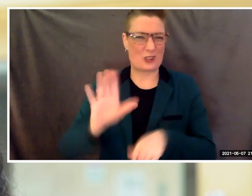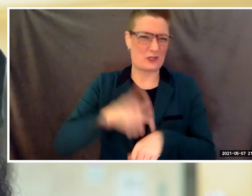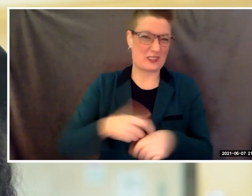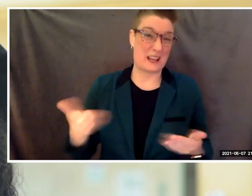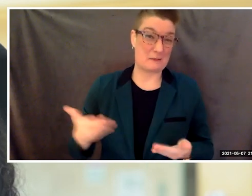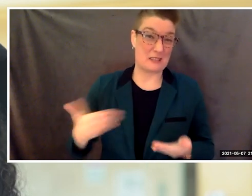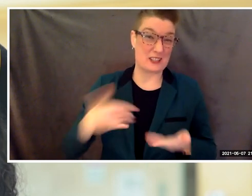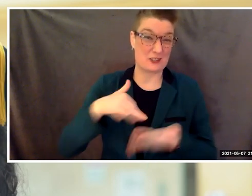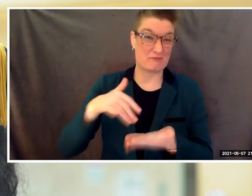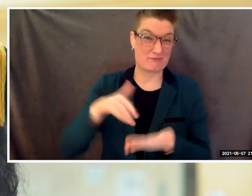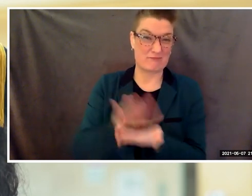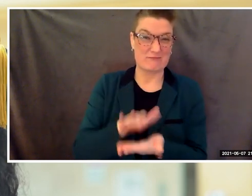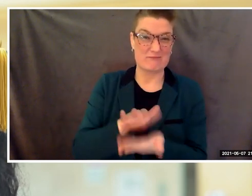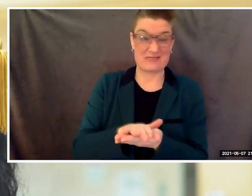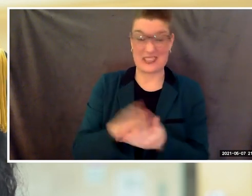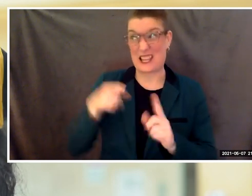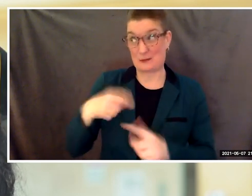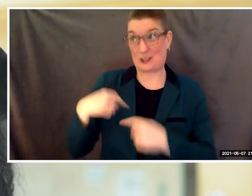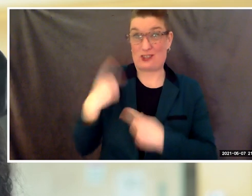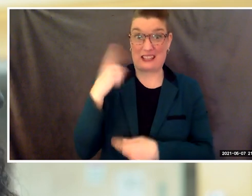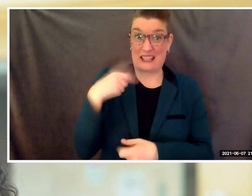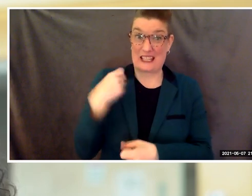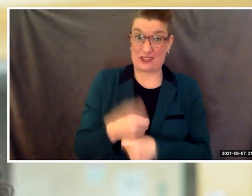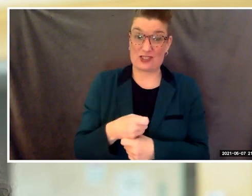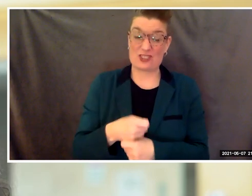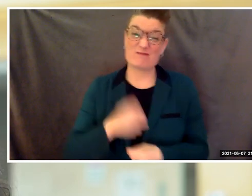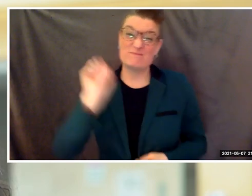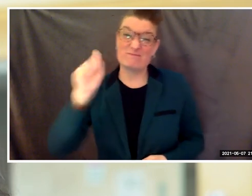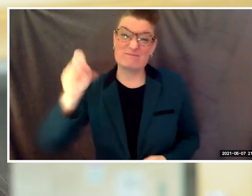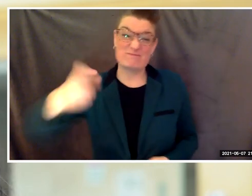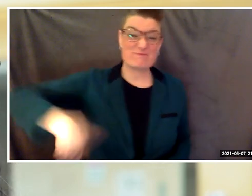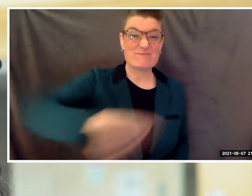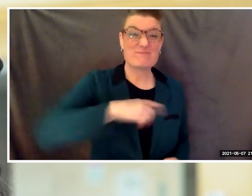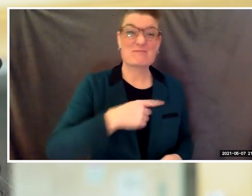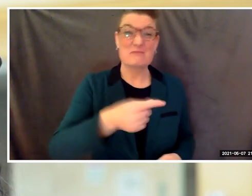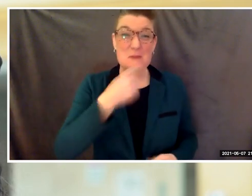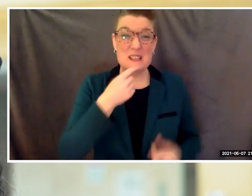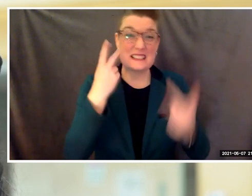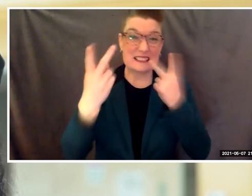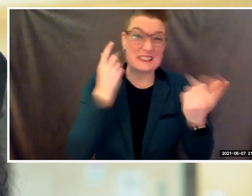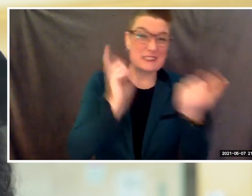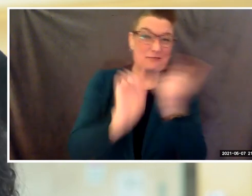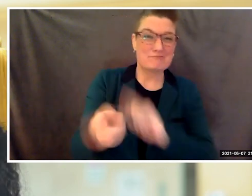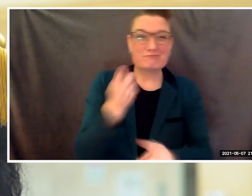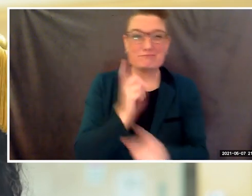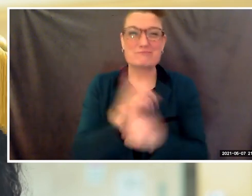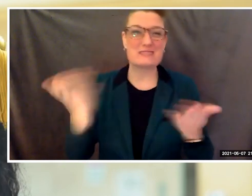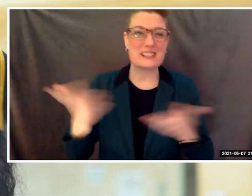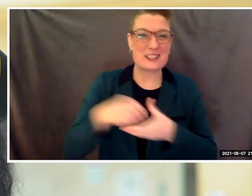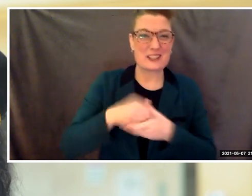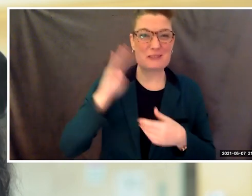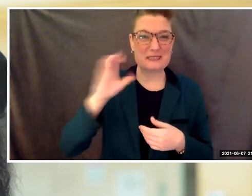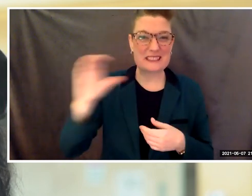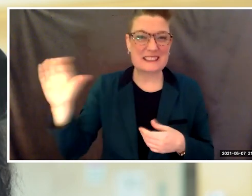While we have missed sharing space with you in the classrooms, the library, the atrium, and throughout the halls of BCC,